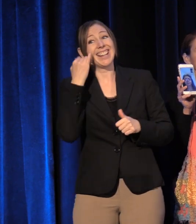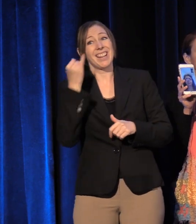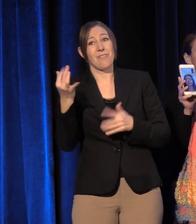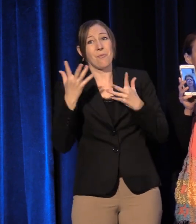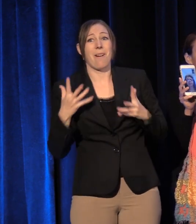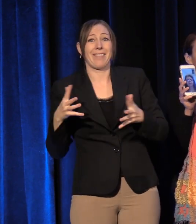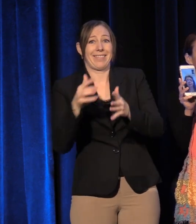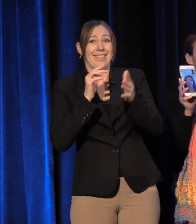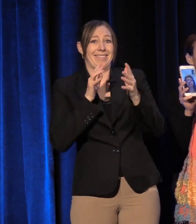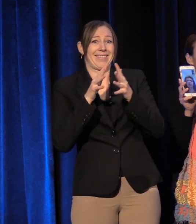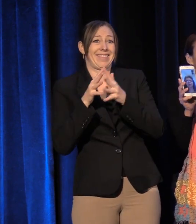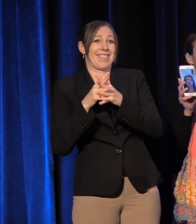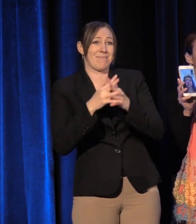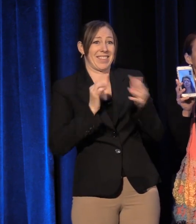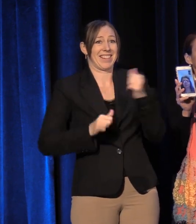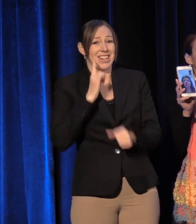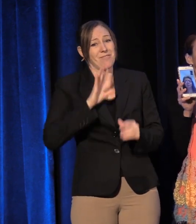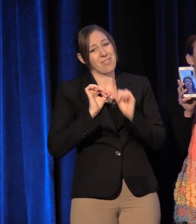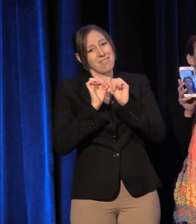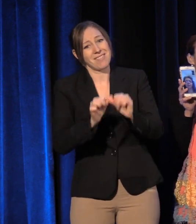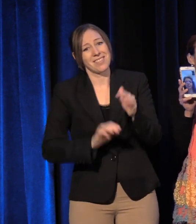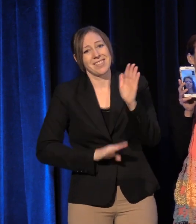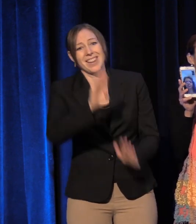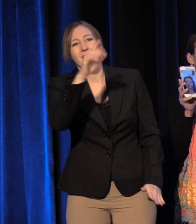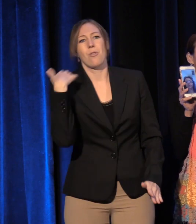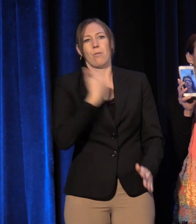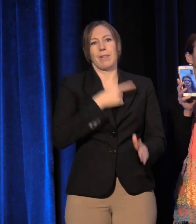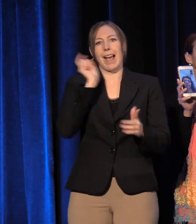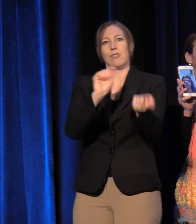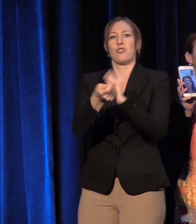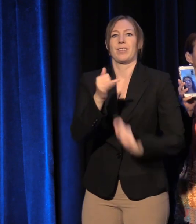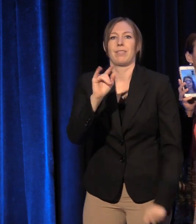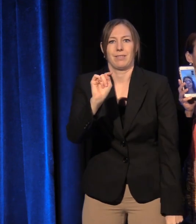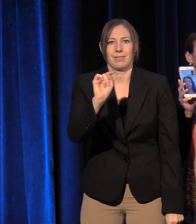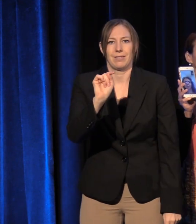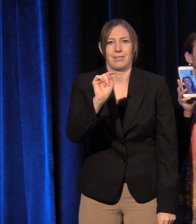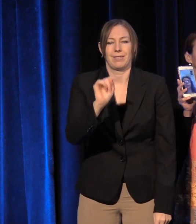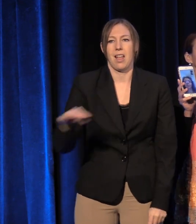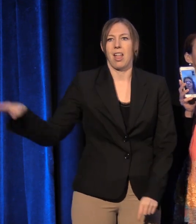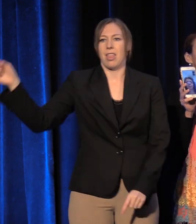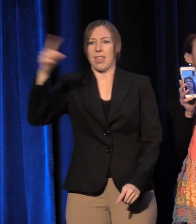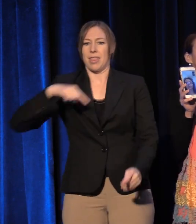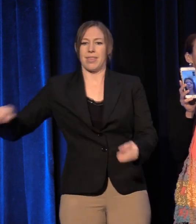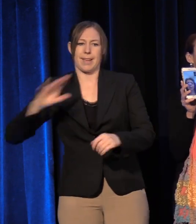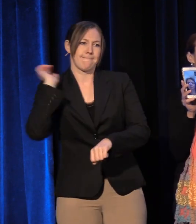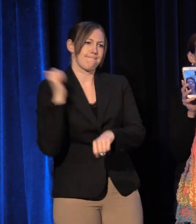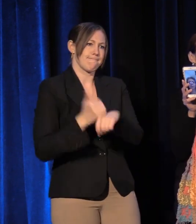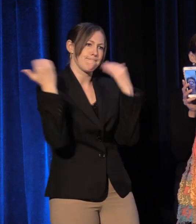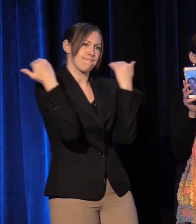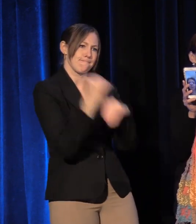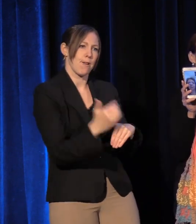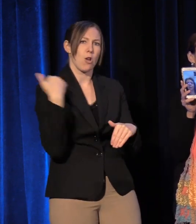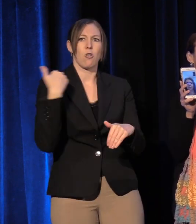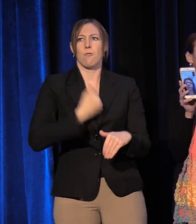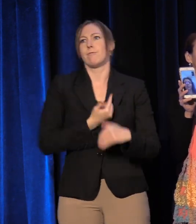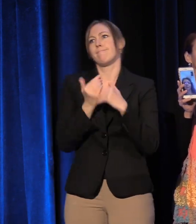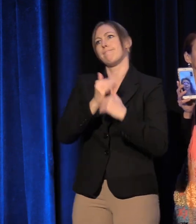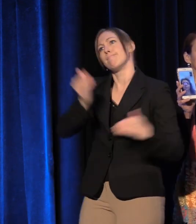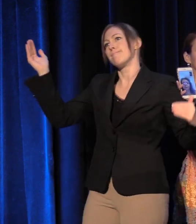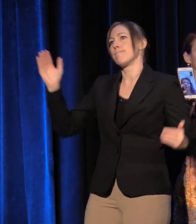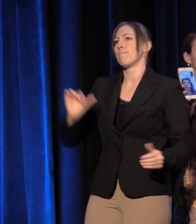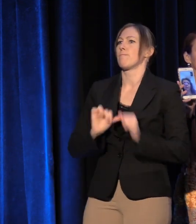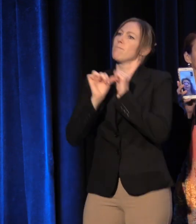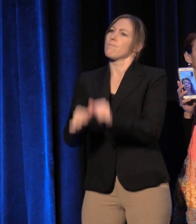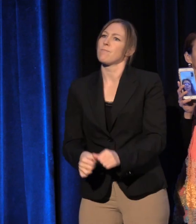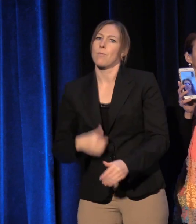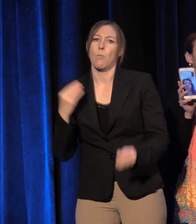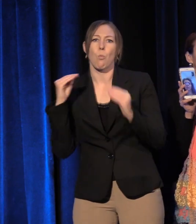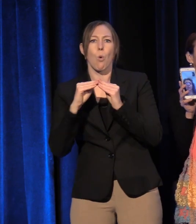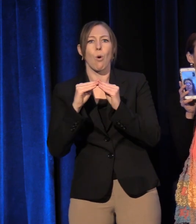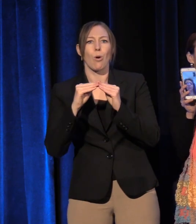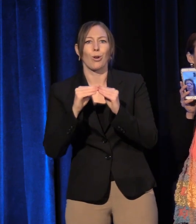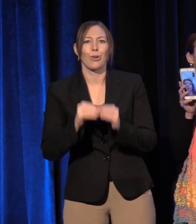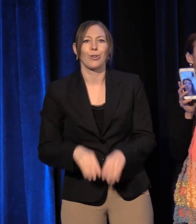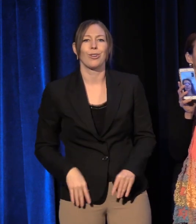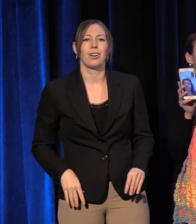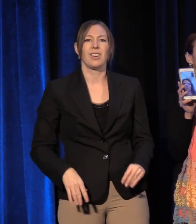With voices raised together, we reject those narratives that marginalize us. We push back against a system that benefits by pitting us against each other.